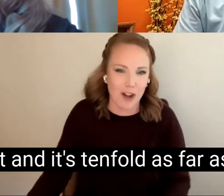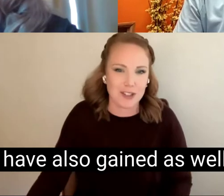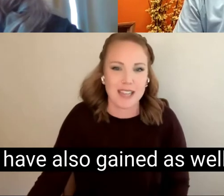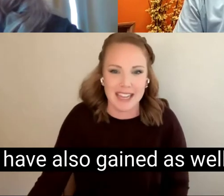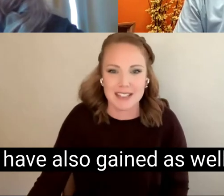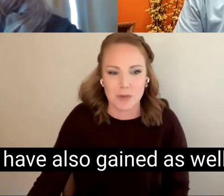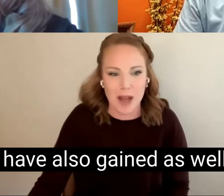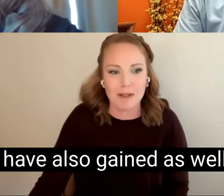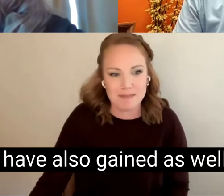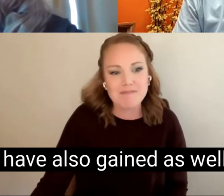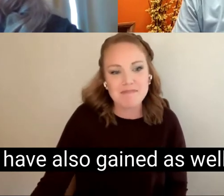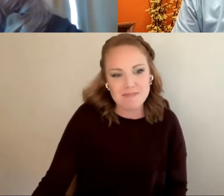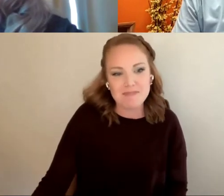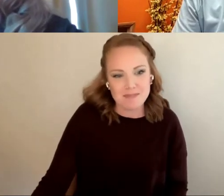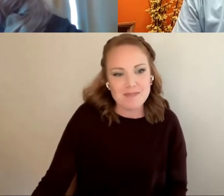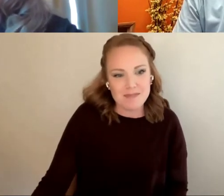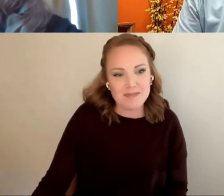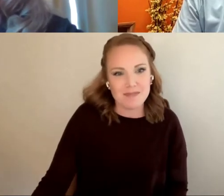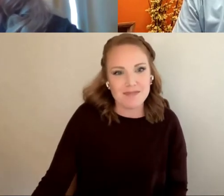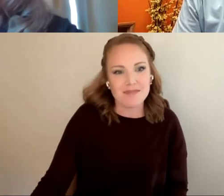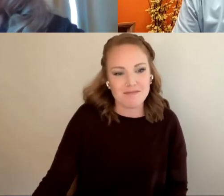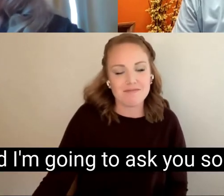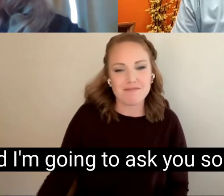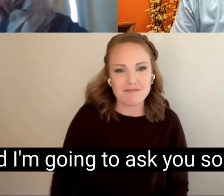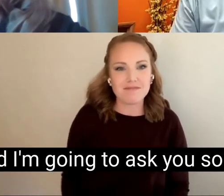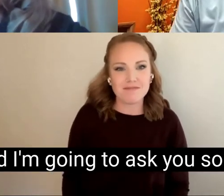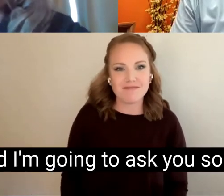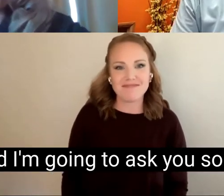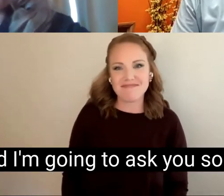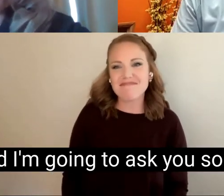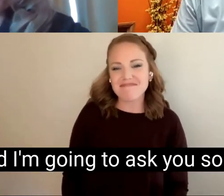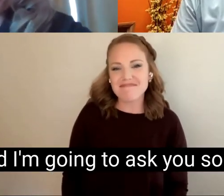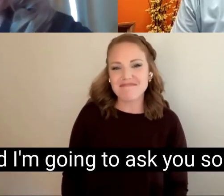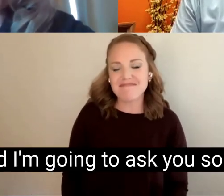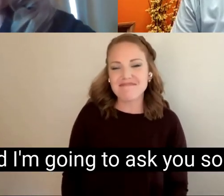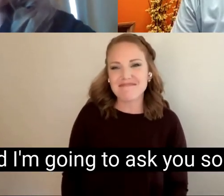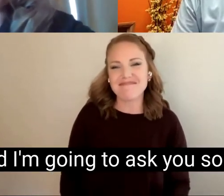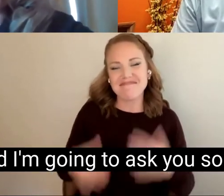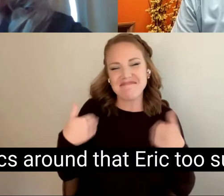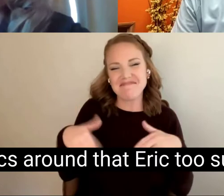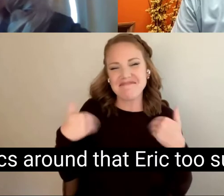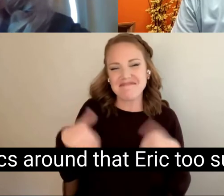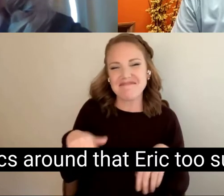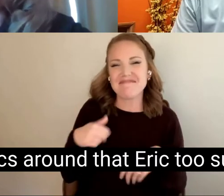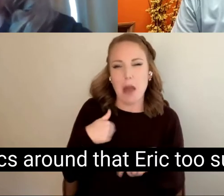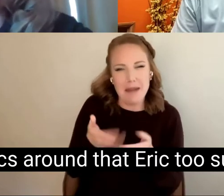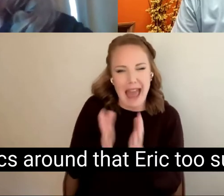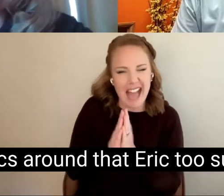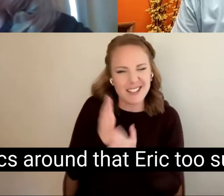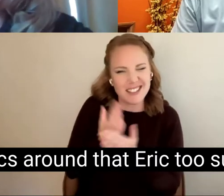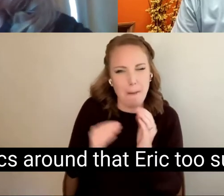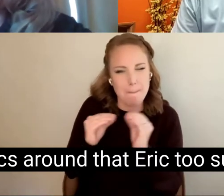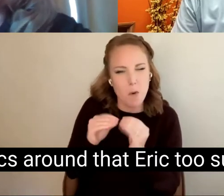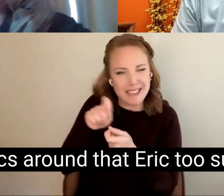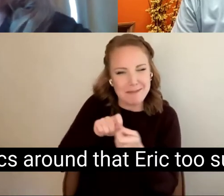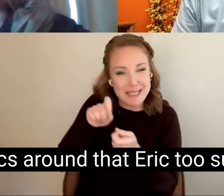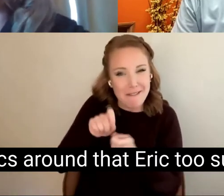have also gained as well. Well and I'm going to ask you some more specifics around that Eric too sure what